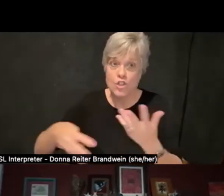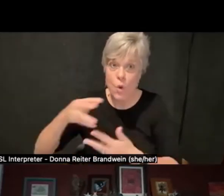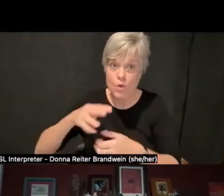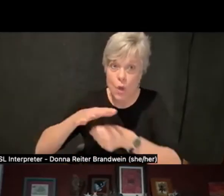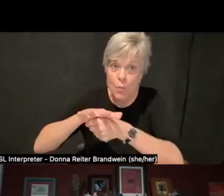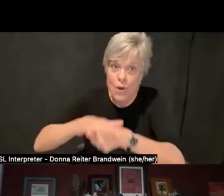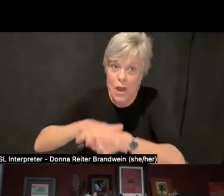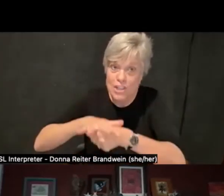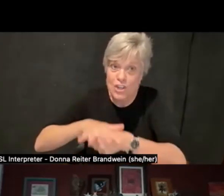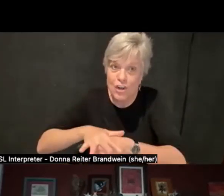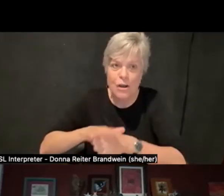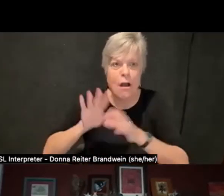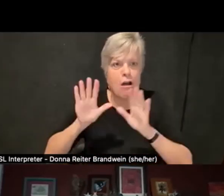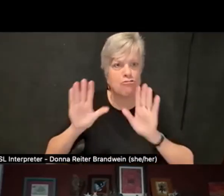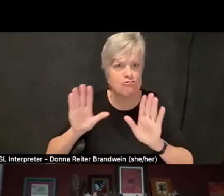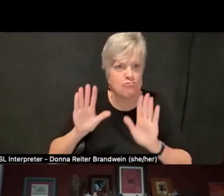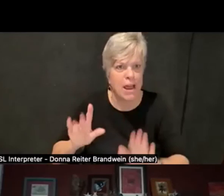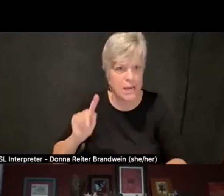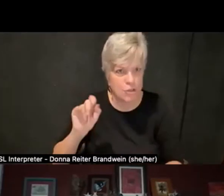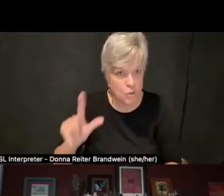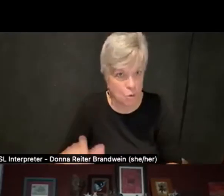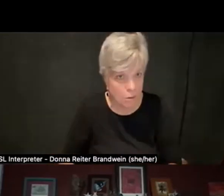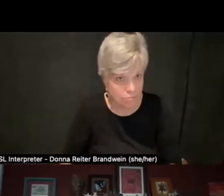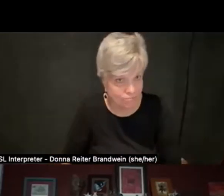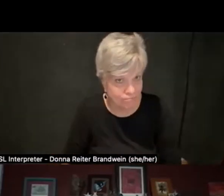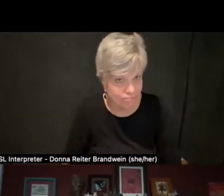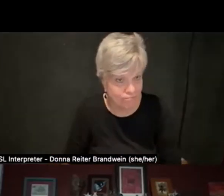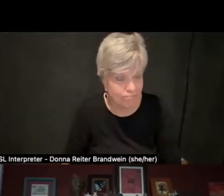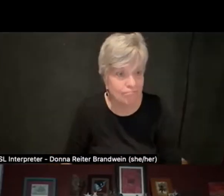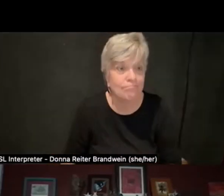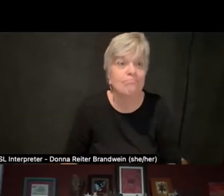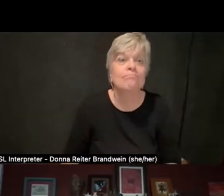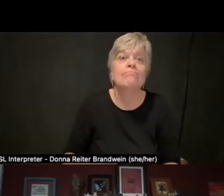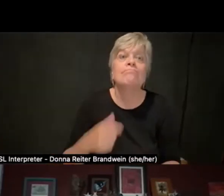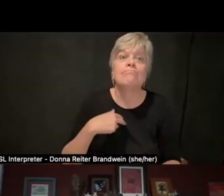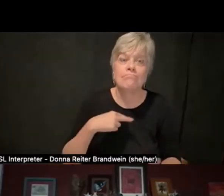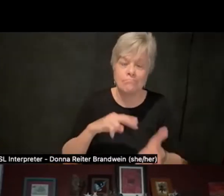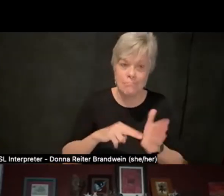And by that I mean holding each other accountable outside of the space,